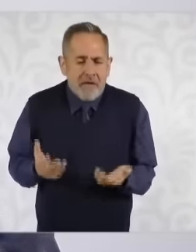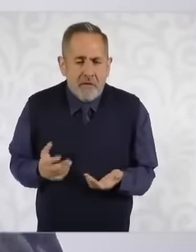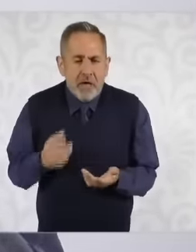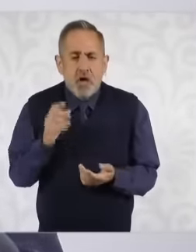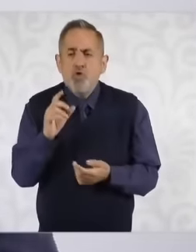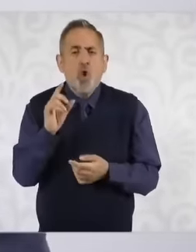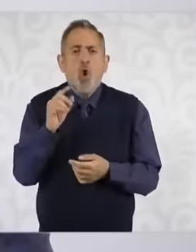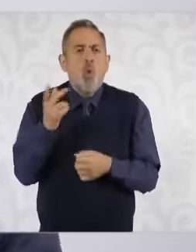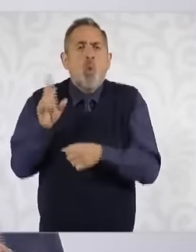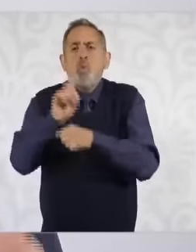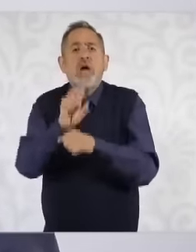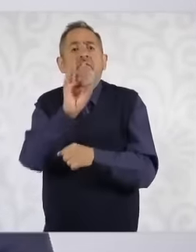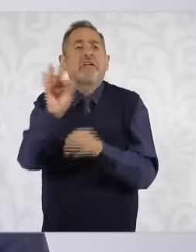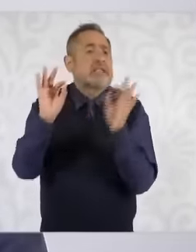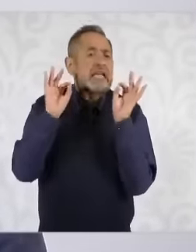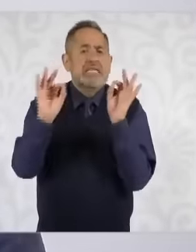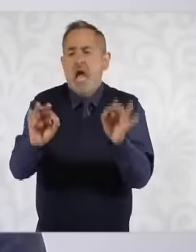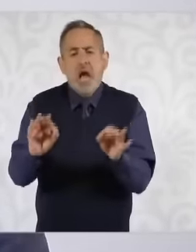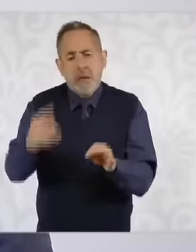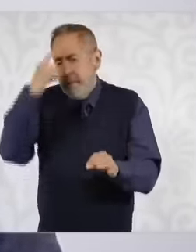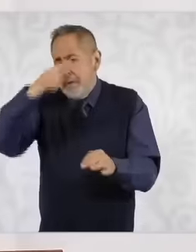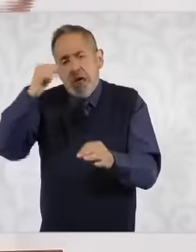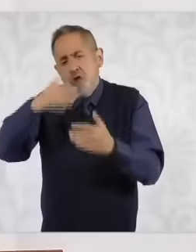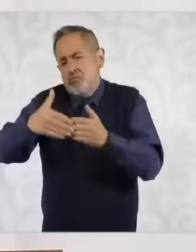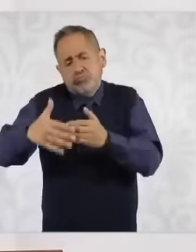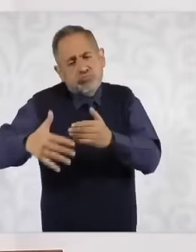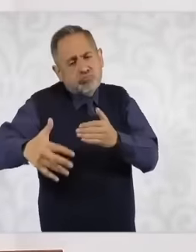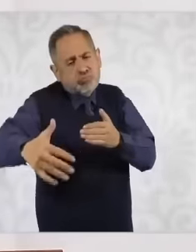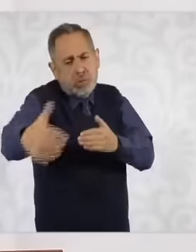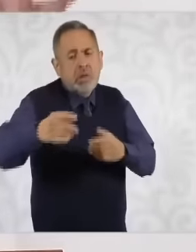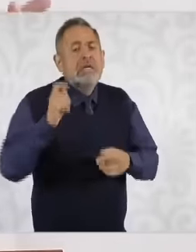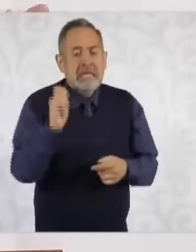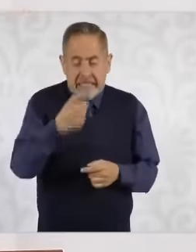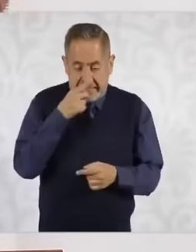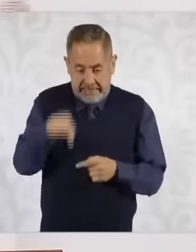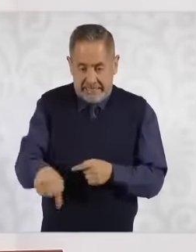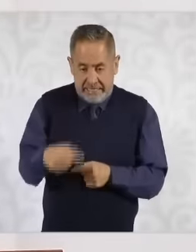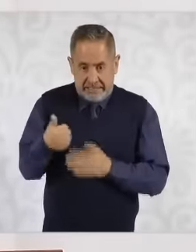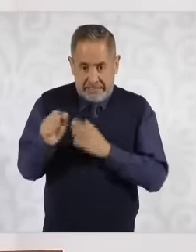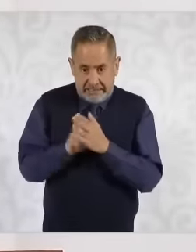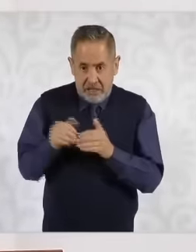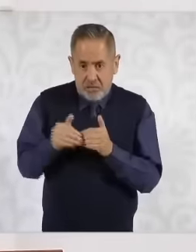is that throughout this six-year term what I already said the people who live and work in the